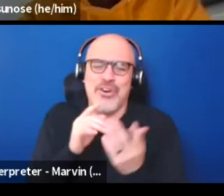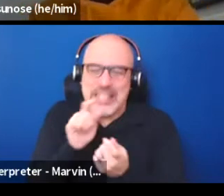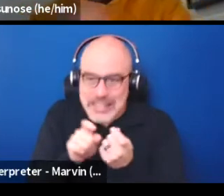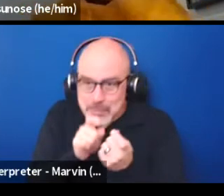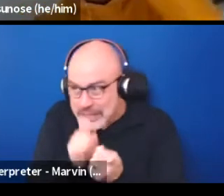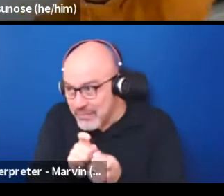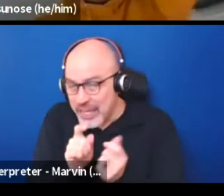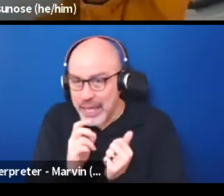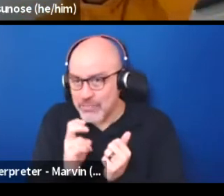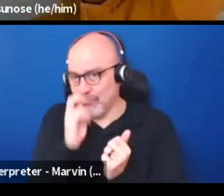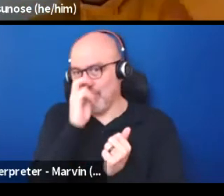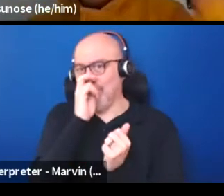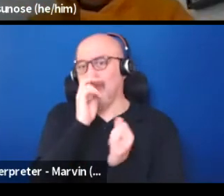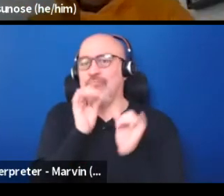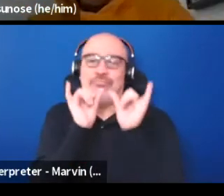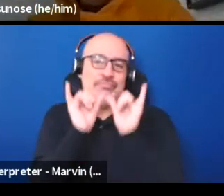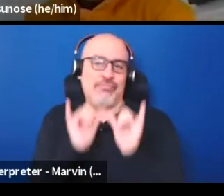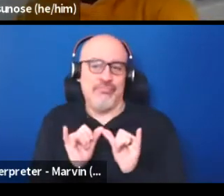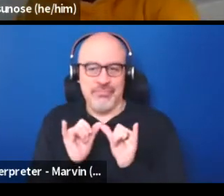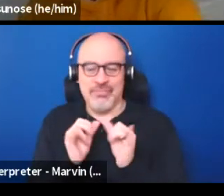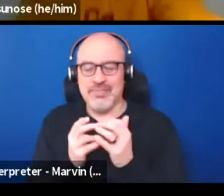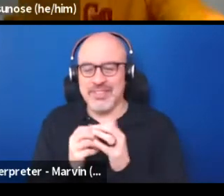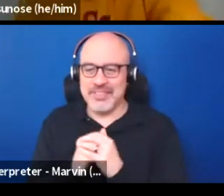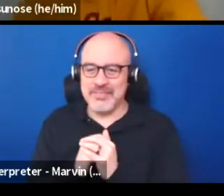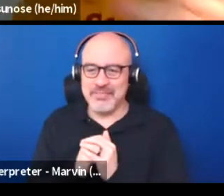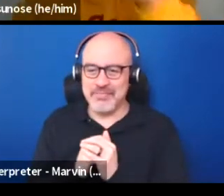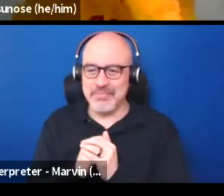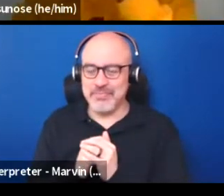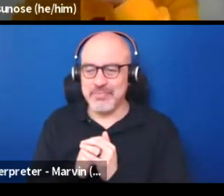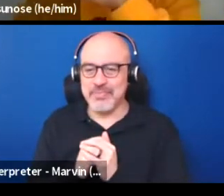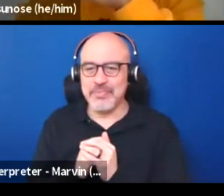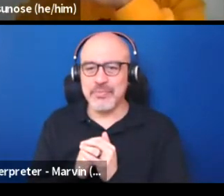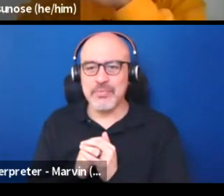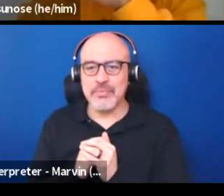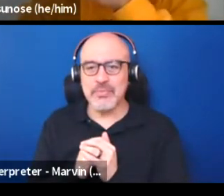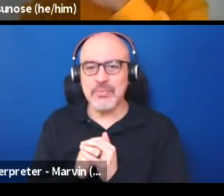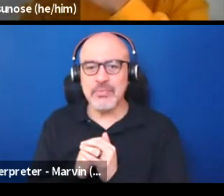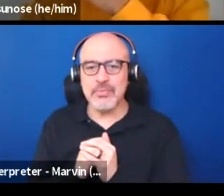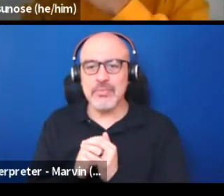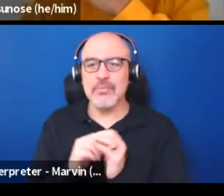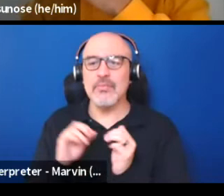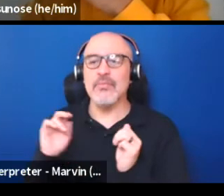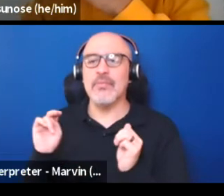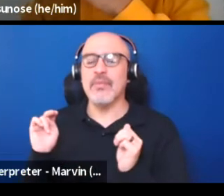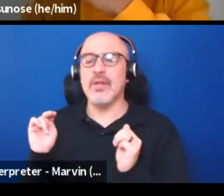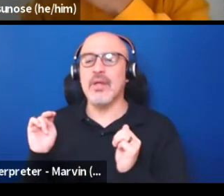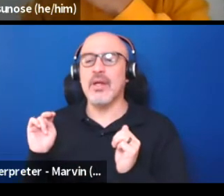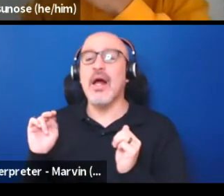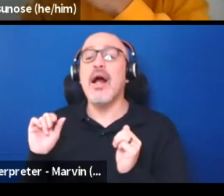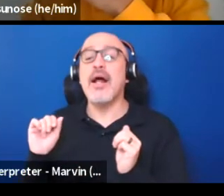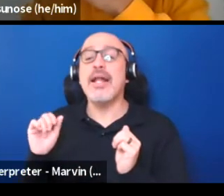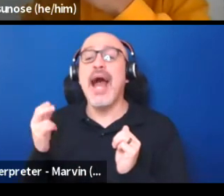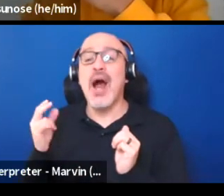that I think so many people think about. And they think that's the whole notion of like,